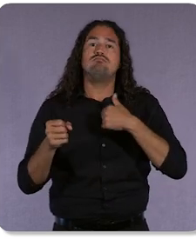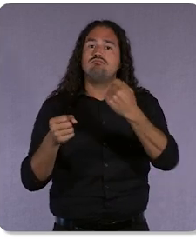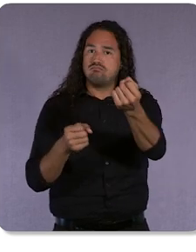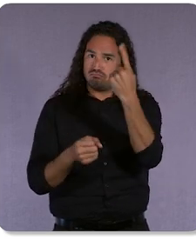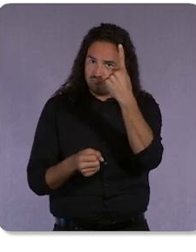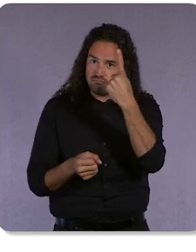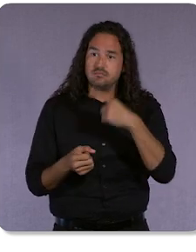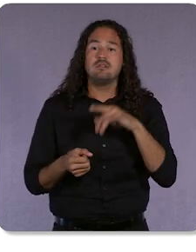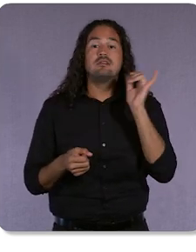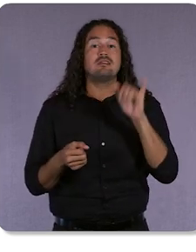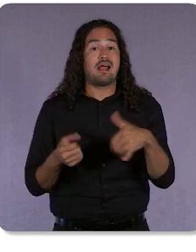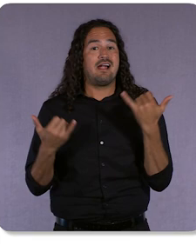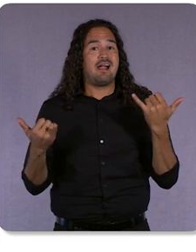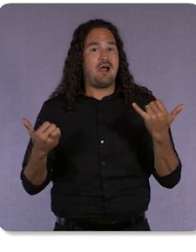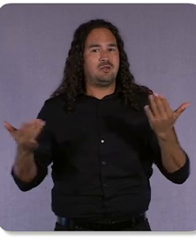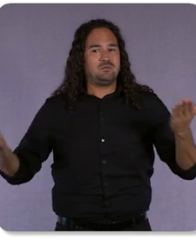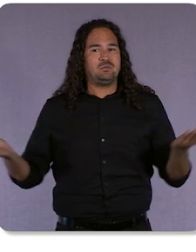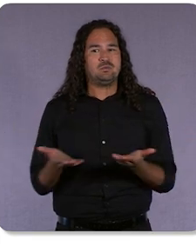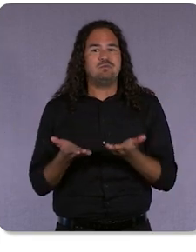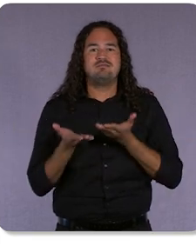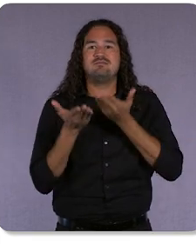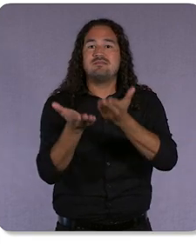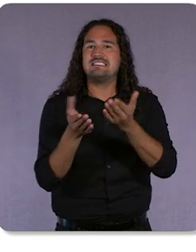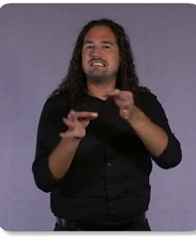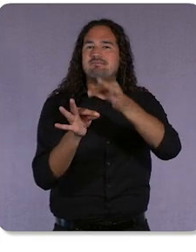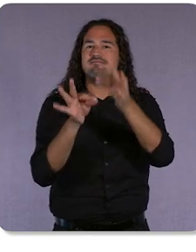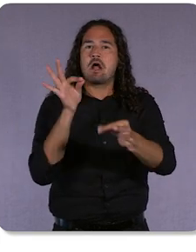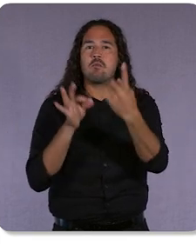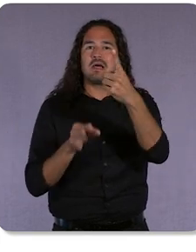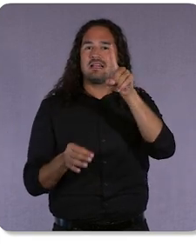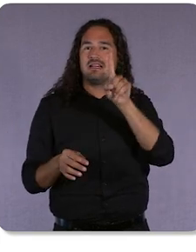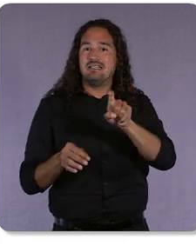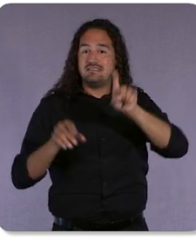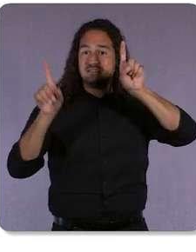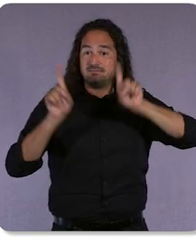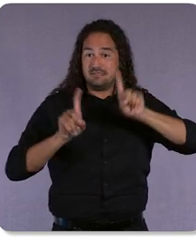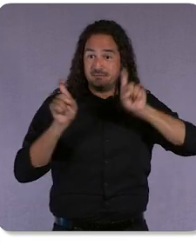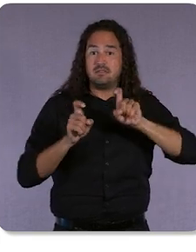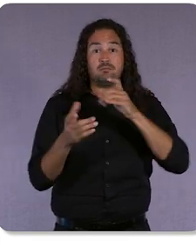a simplified one-click experiment to prove whether or not broad match, when paired